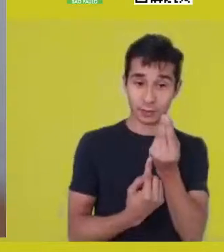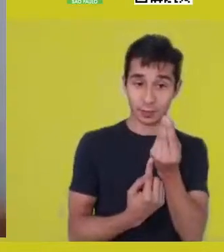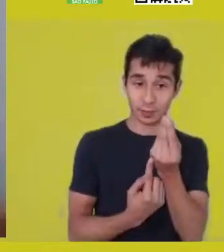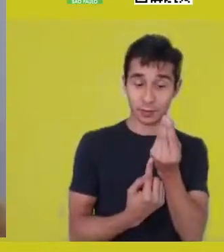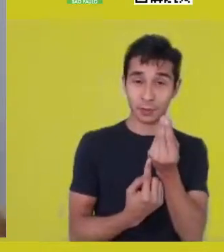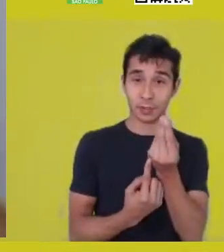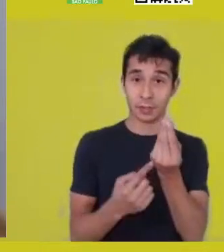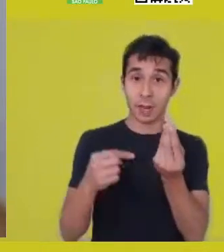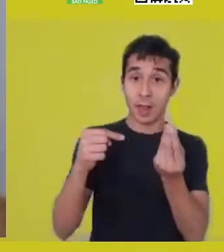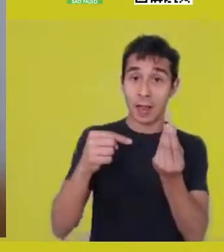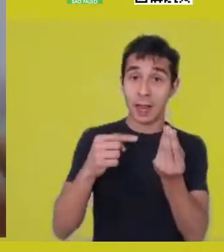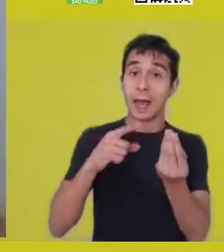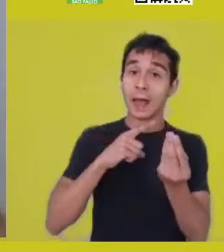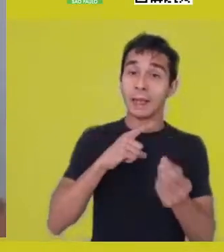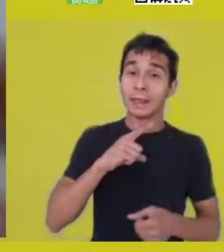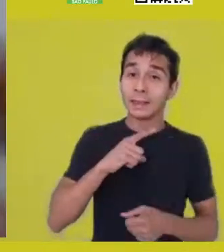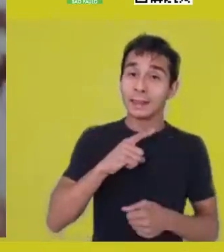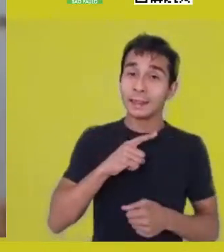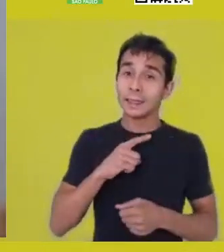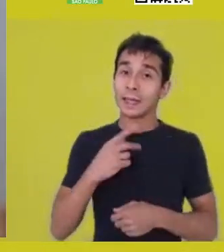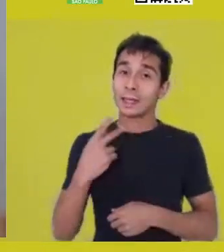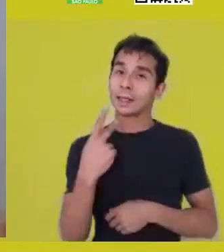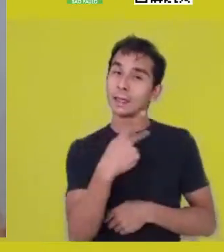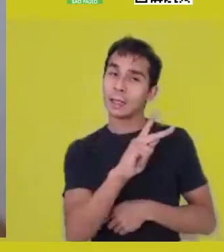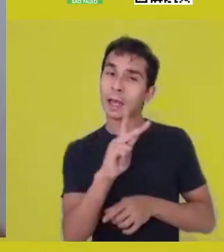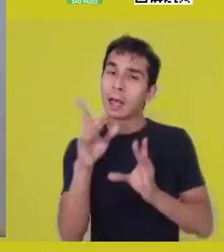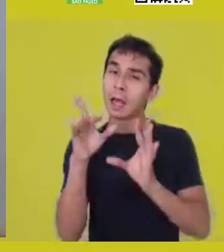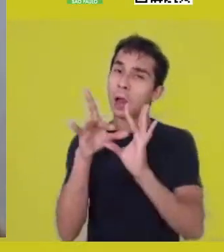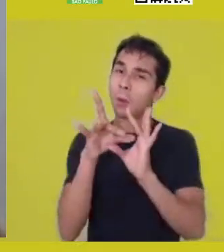in circumstances, in situations of eventfulness and movement.